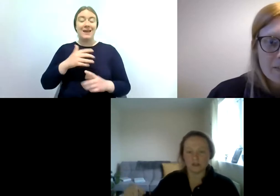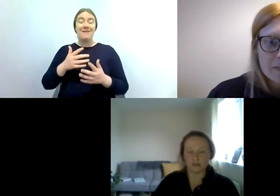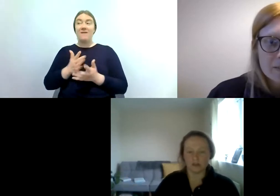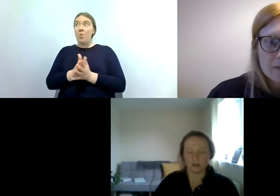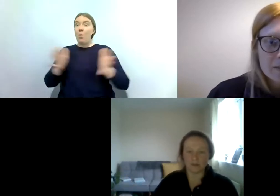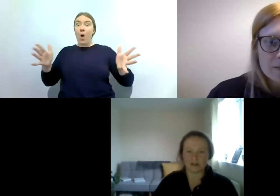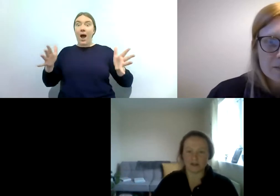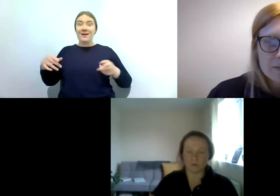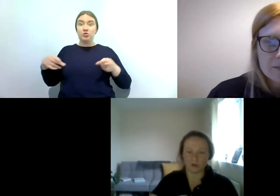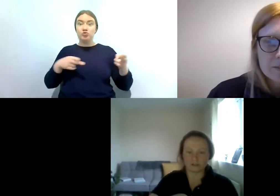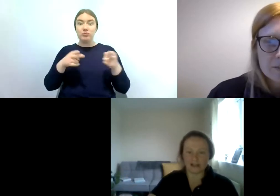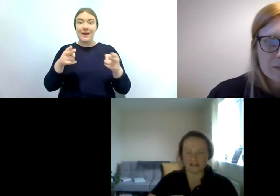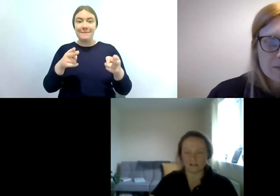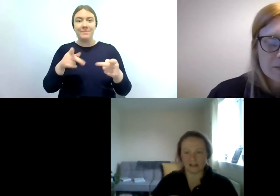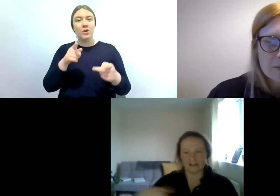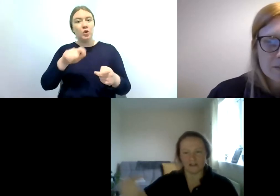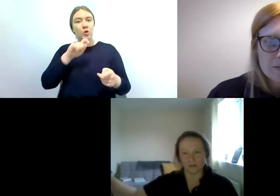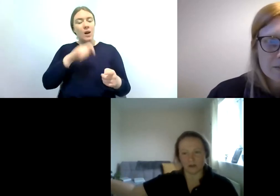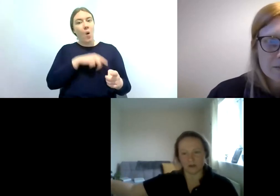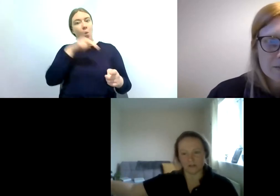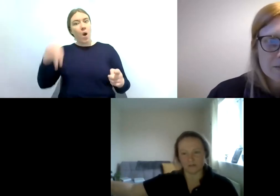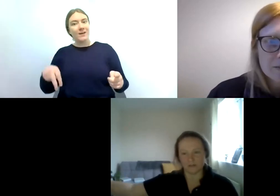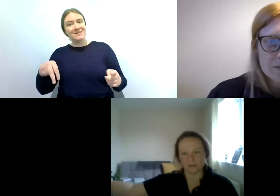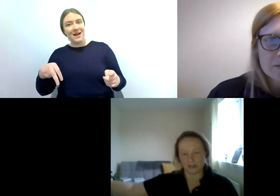you'll only be on one side it's unlikely that you'd be crossed in the full stream